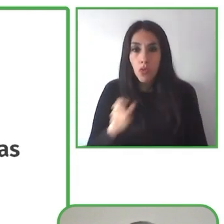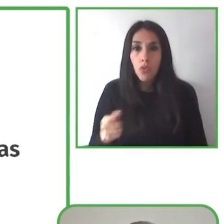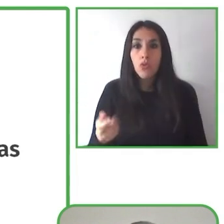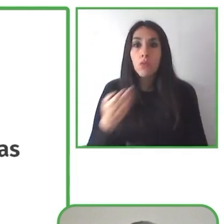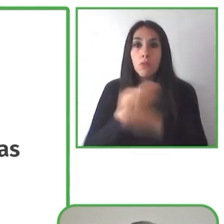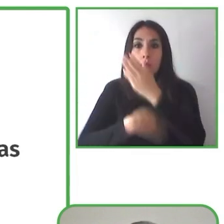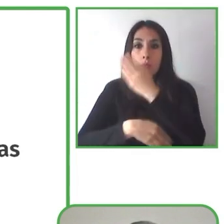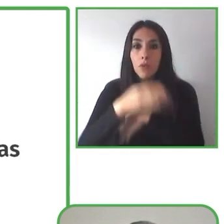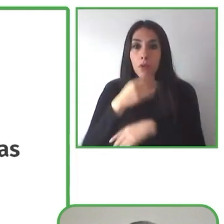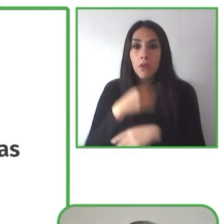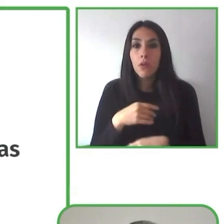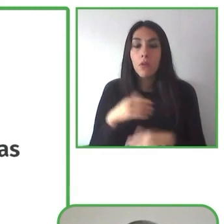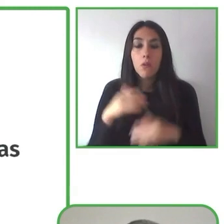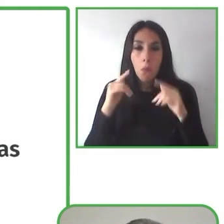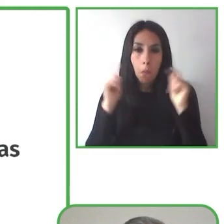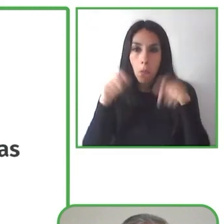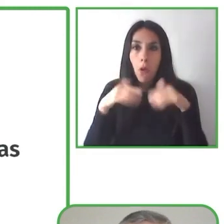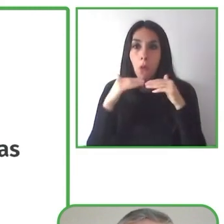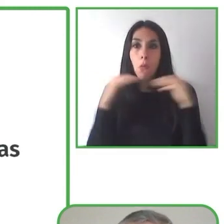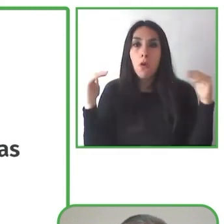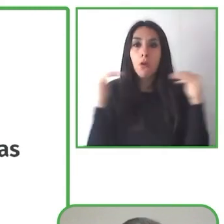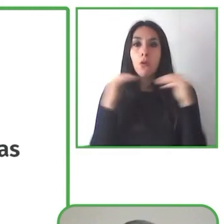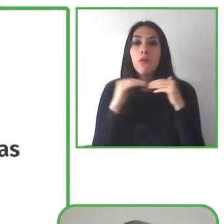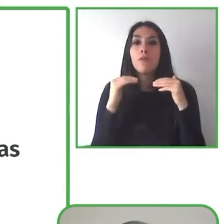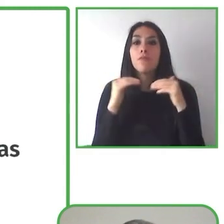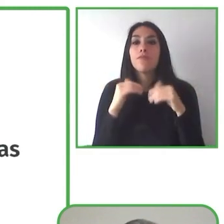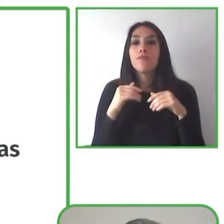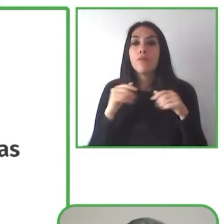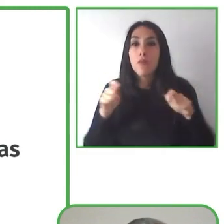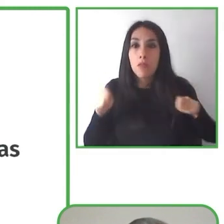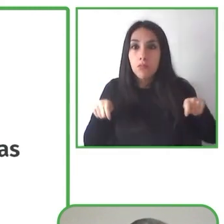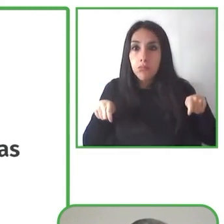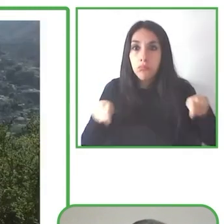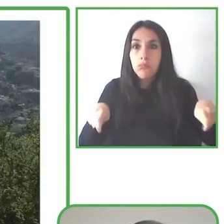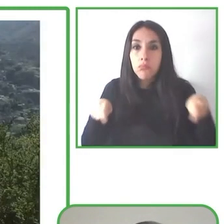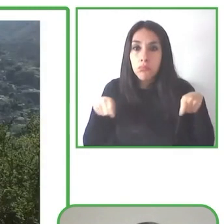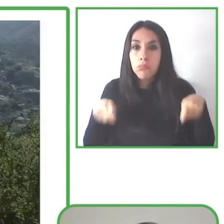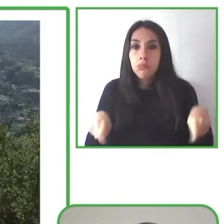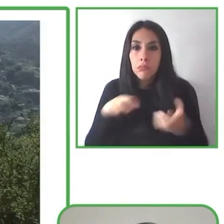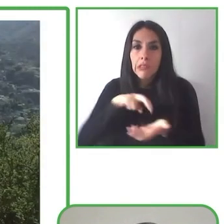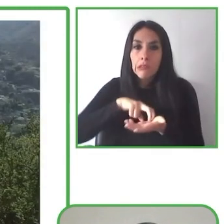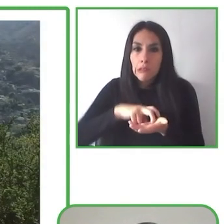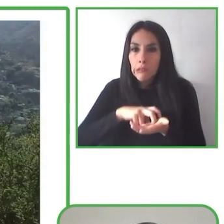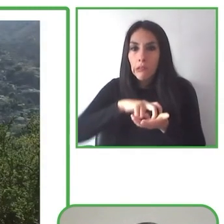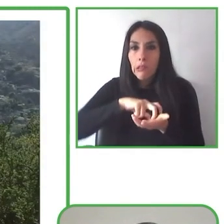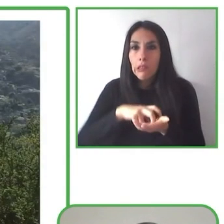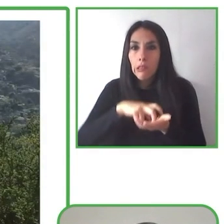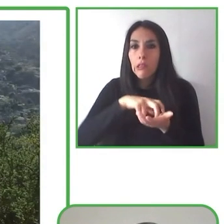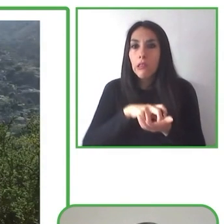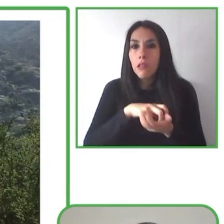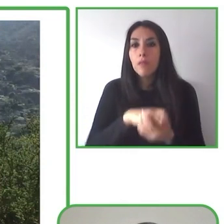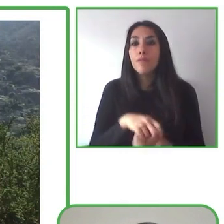as well as for people with reduced mobility and their families. We're going to show you a little bit about what we do here.